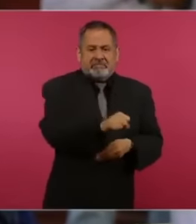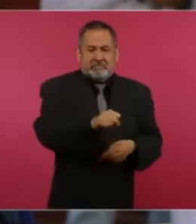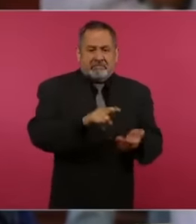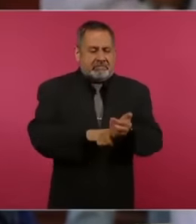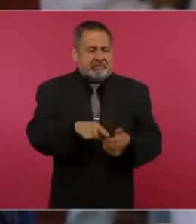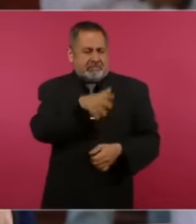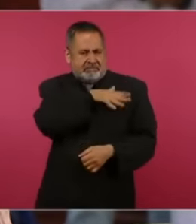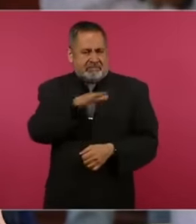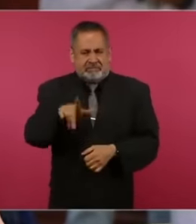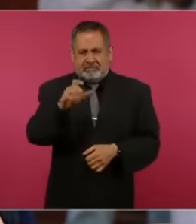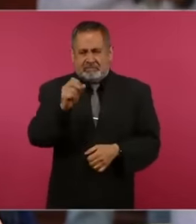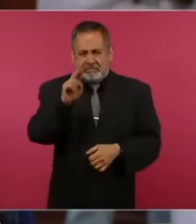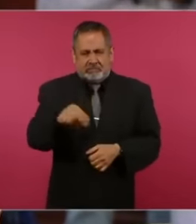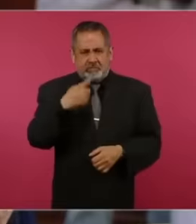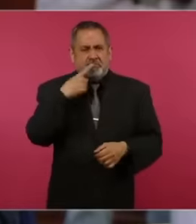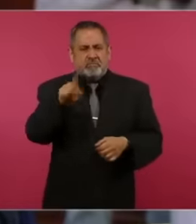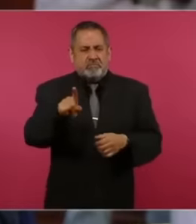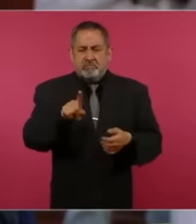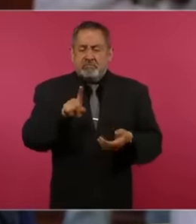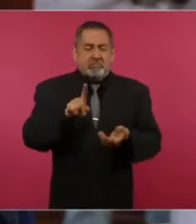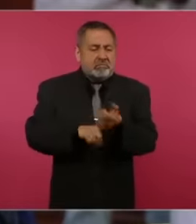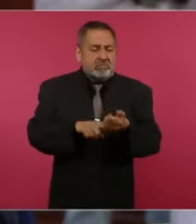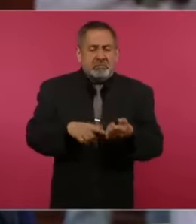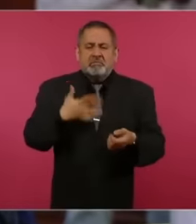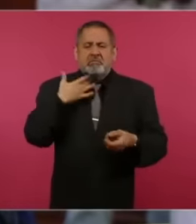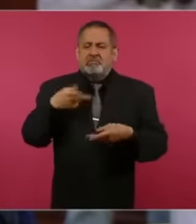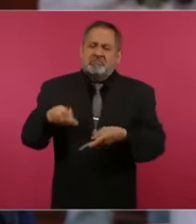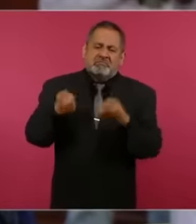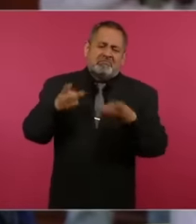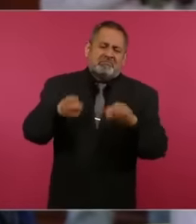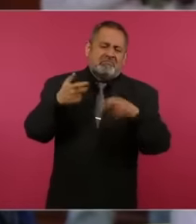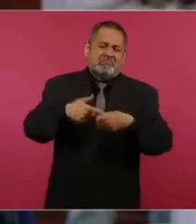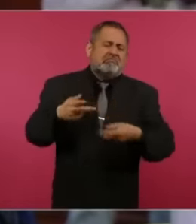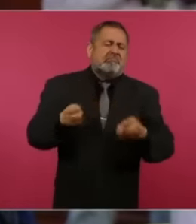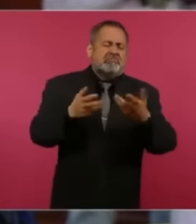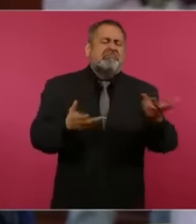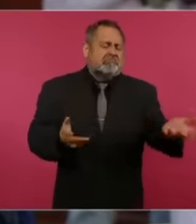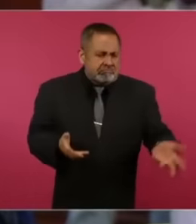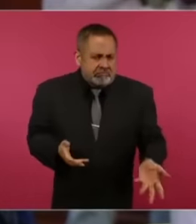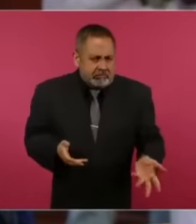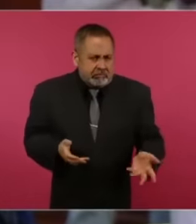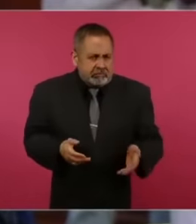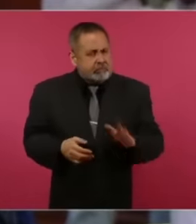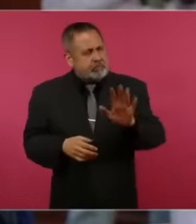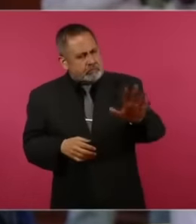Trauwitz is about to be extradited, who is accused of huachicoleo. Here is my question, President, yes, we have journalism.